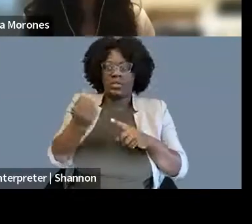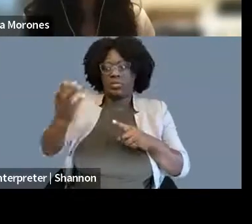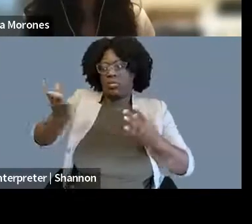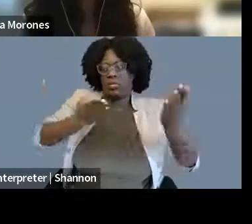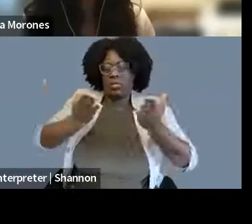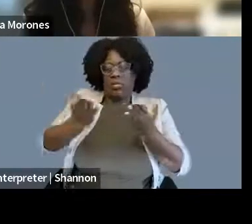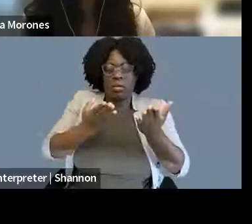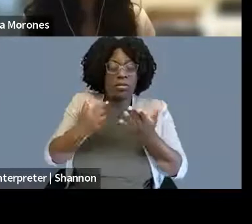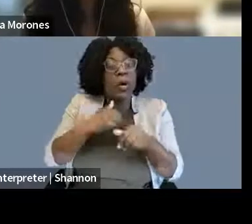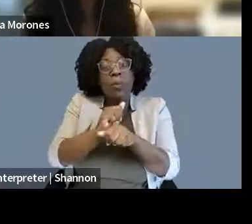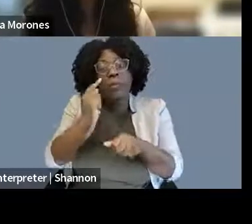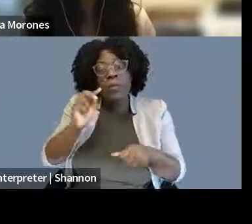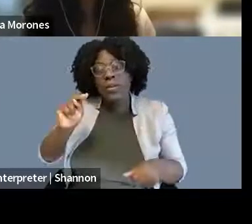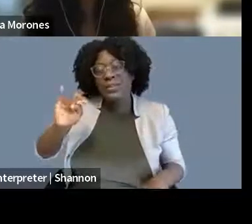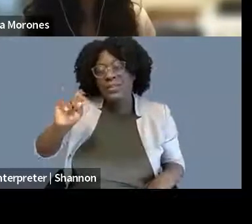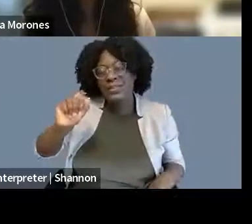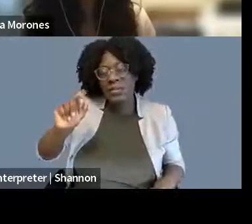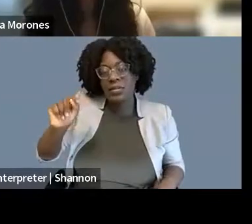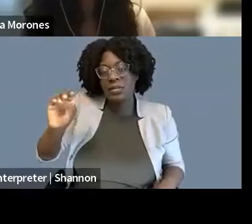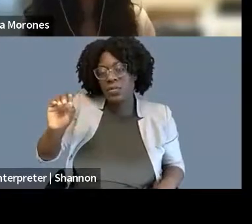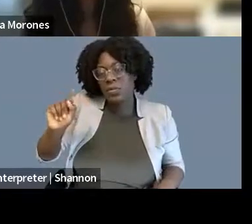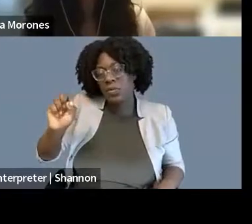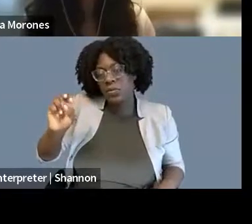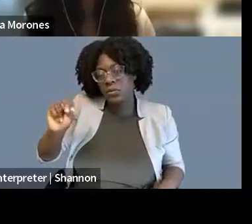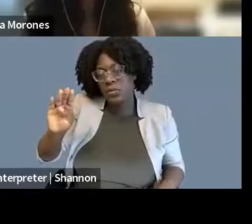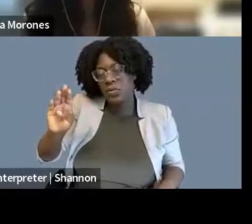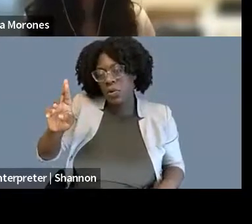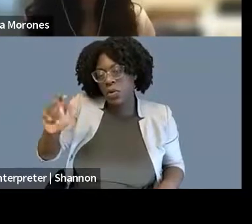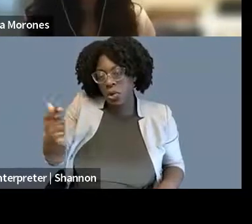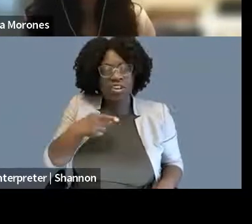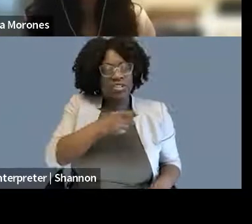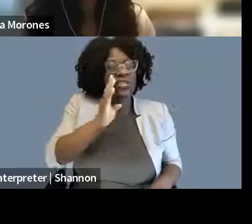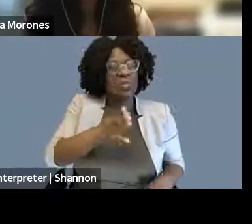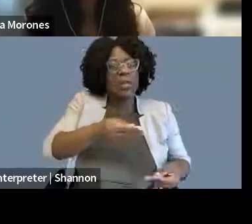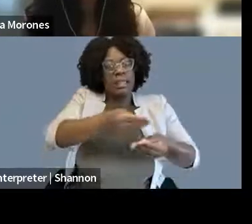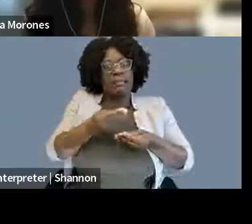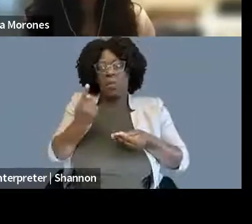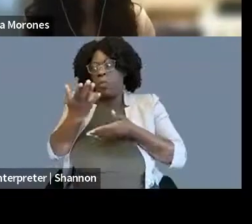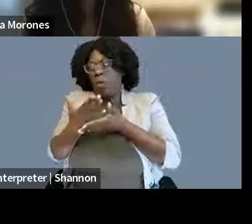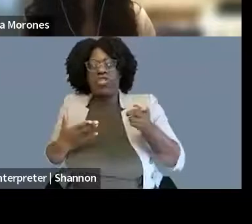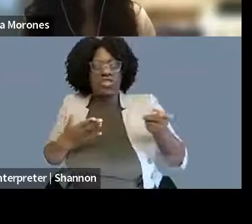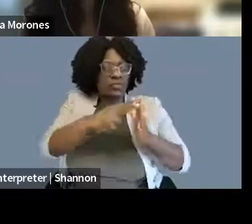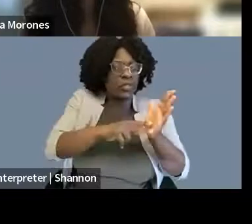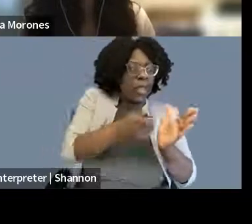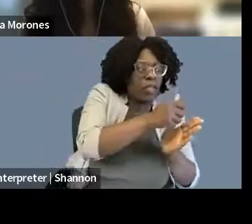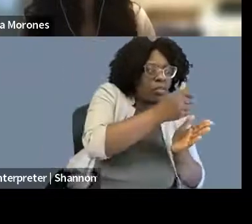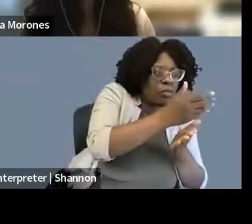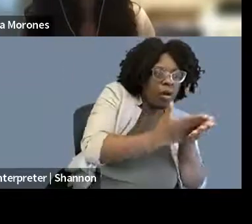and so she would tell me like, hey, you read the dissent, I'm reading the majority opinion. You tell me what I need to know 'cause I need to be on air in 10 minutes and I was like,